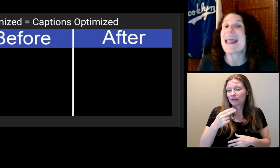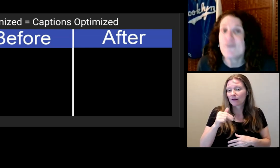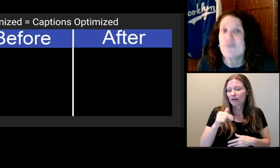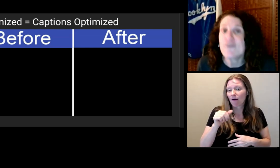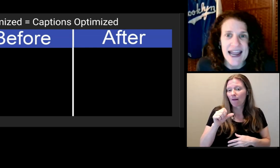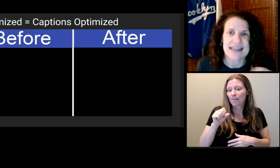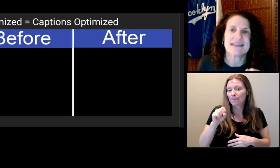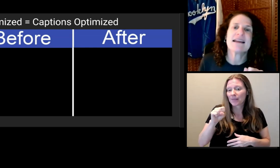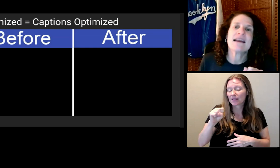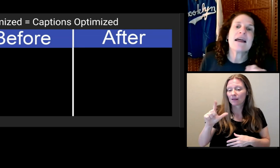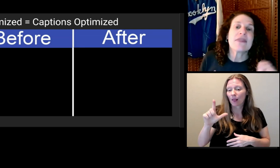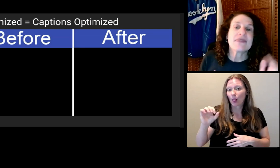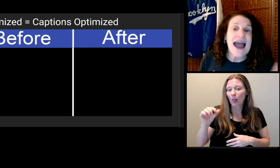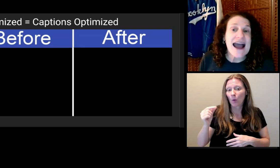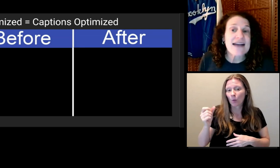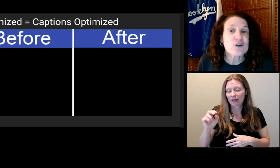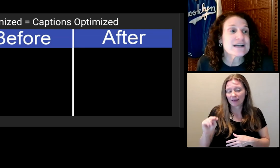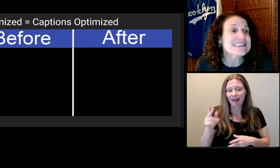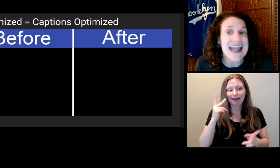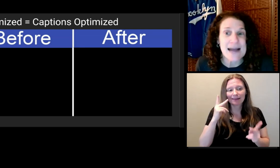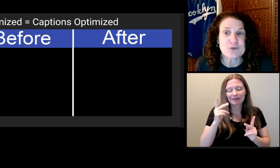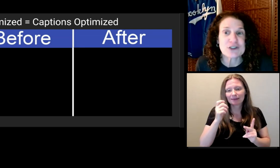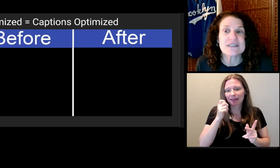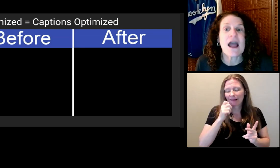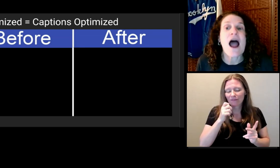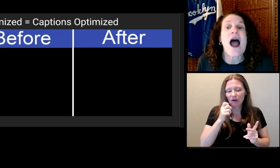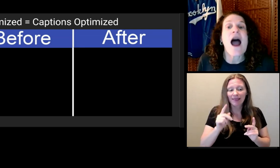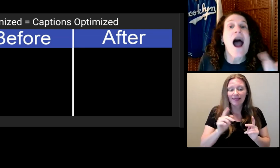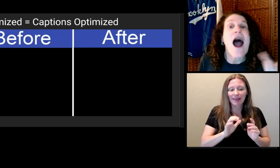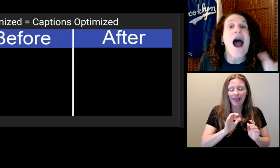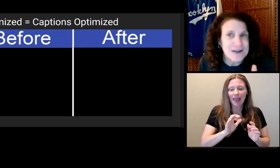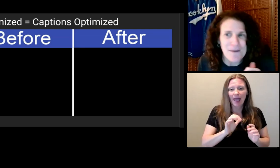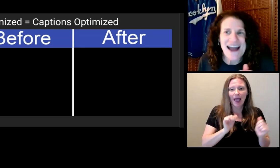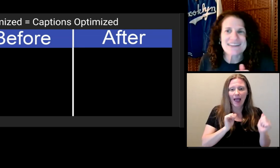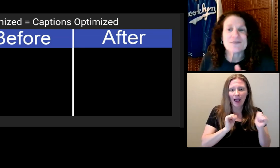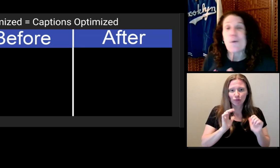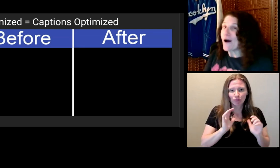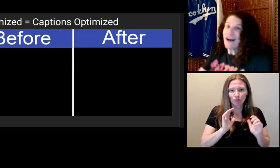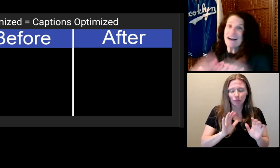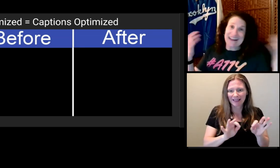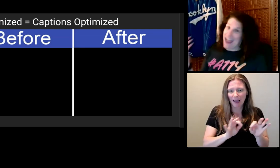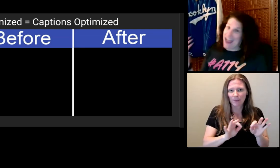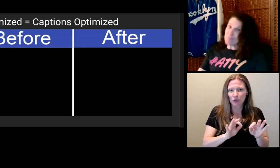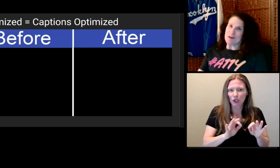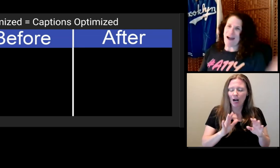kind of thing I see every day. The captions are optimized or captimized.